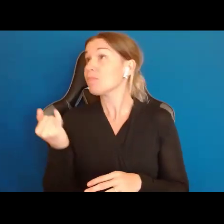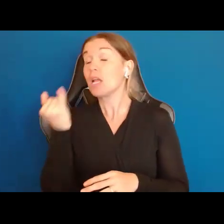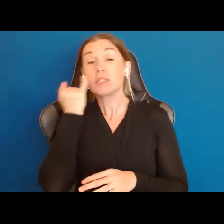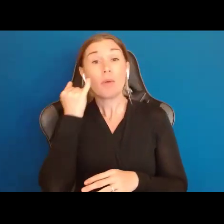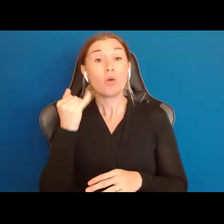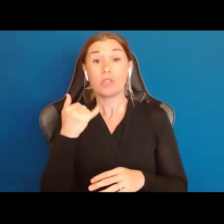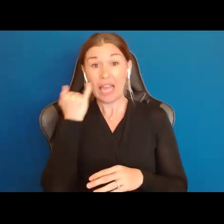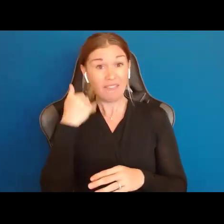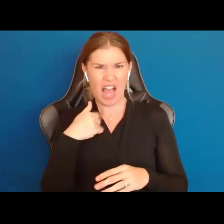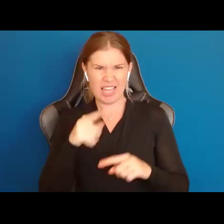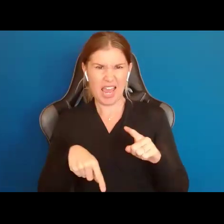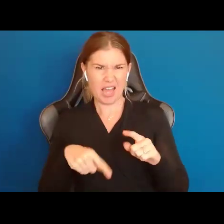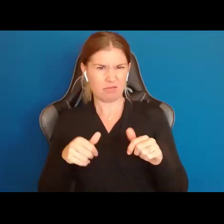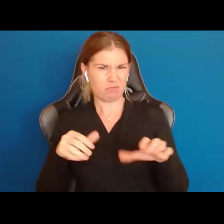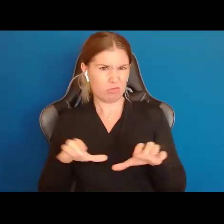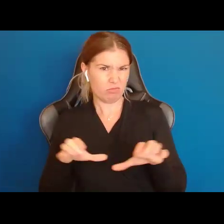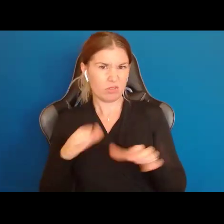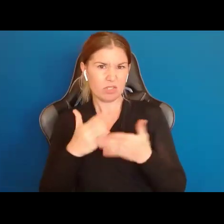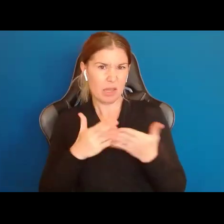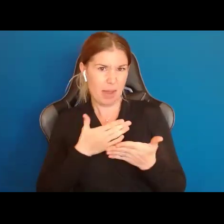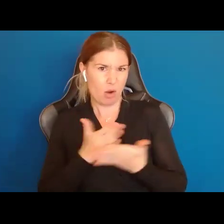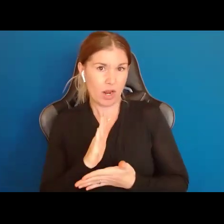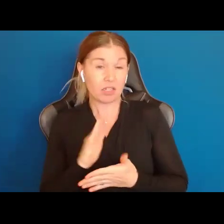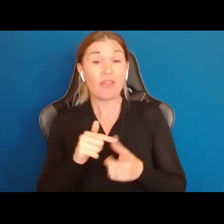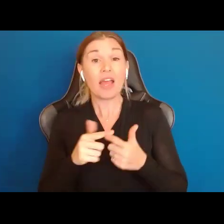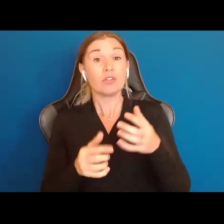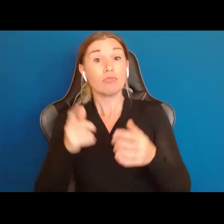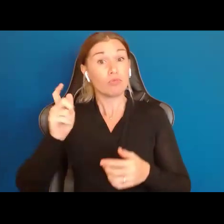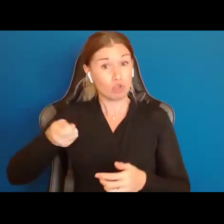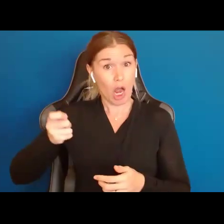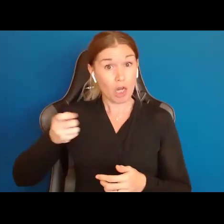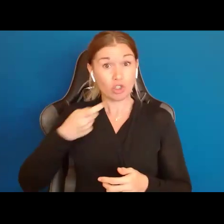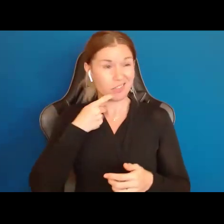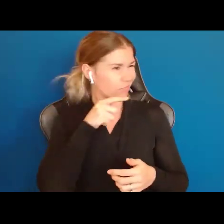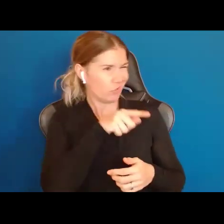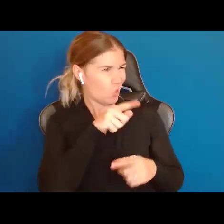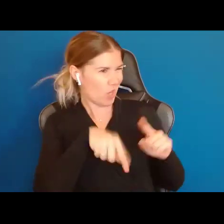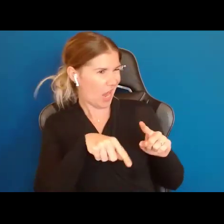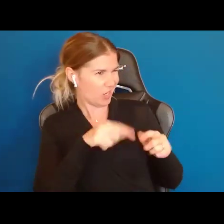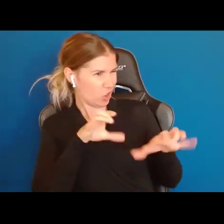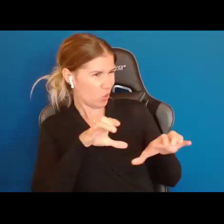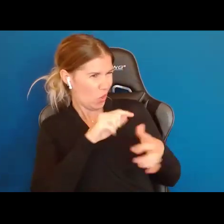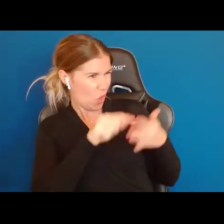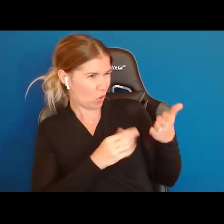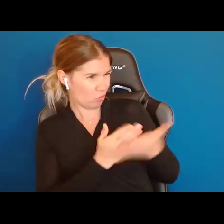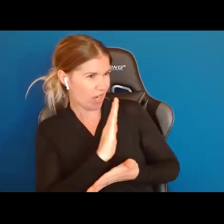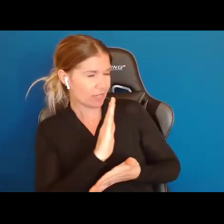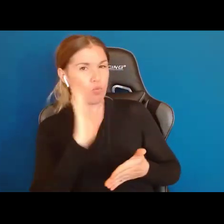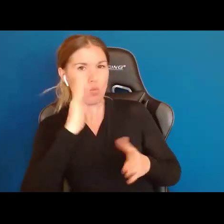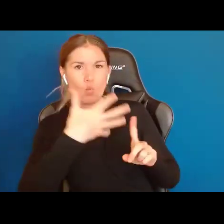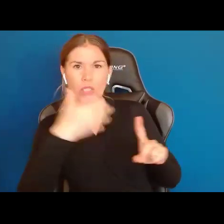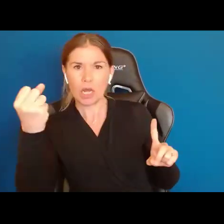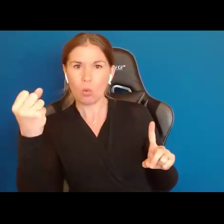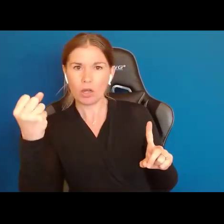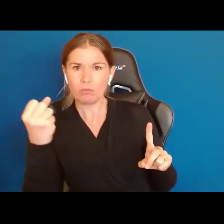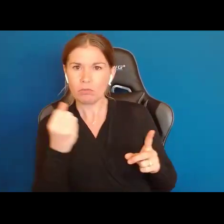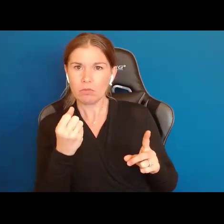my rights, what that judge is supposed to do is to take away those rights that I truly cannot exercise, those things that I truly cannot do and give them to someone else.